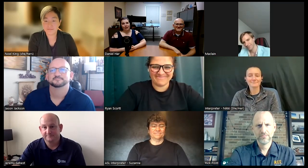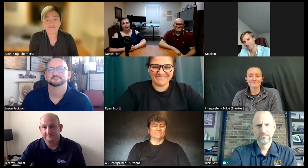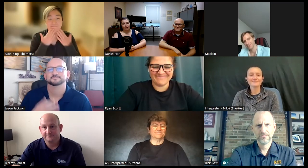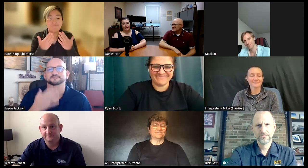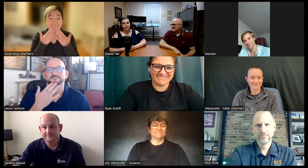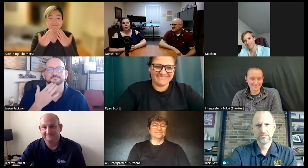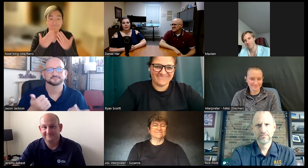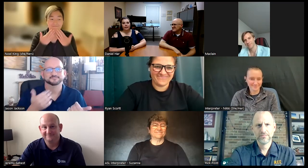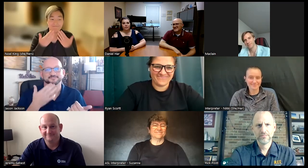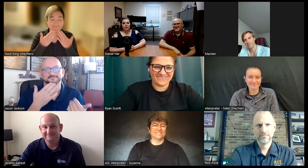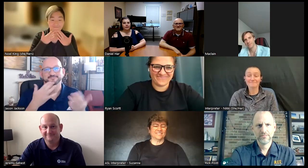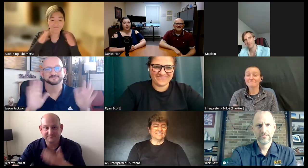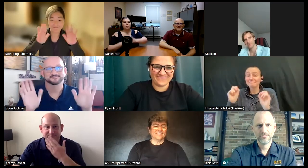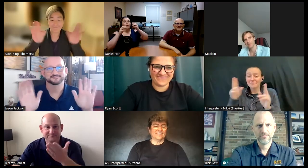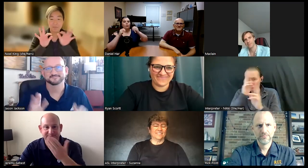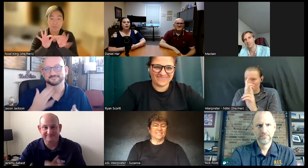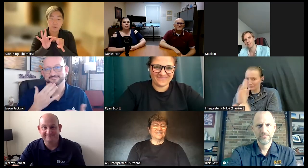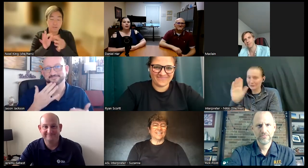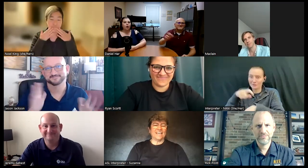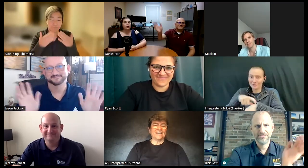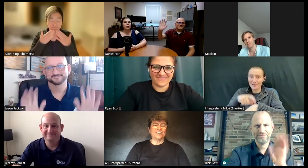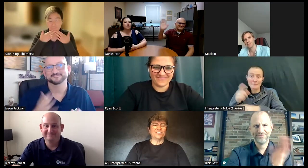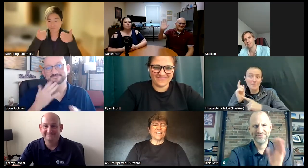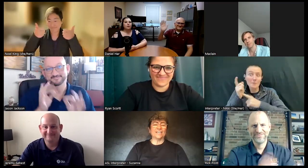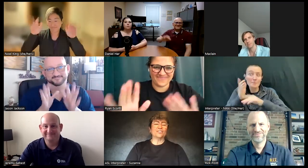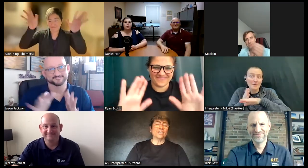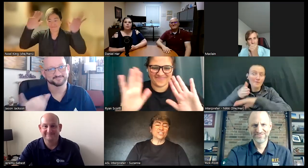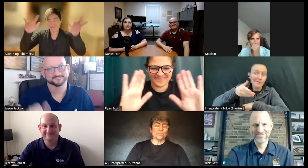all right to respect everybody's time we are one minute over and this will be